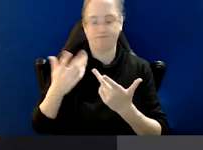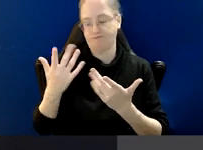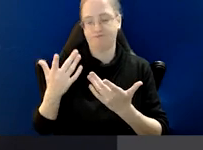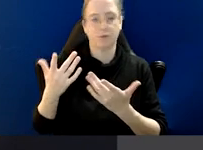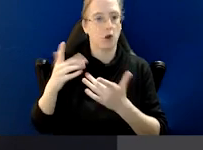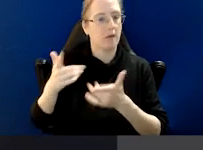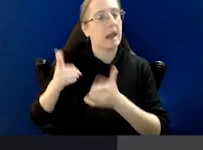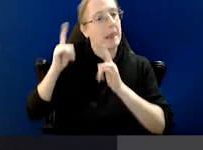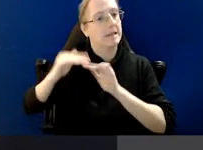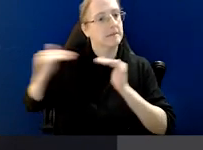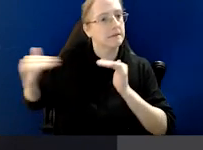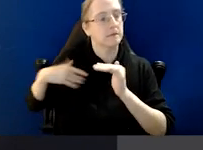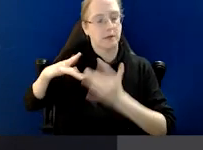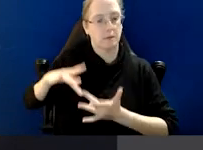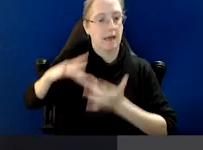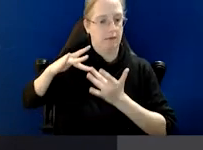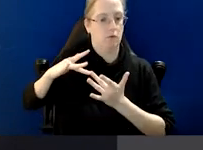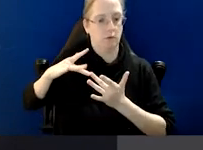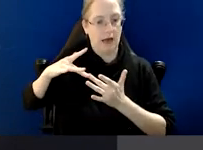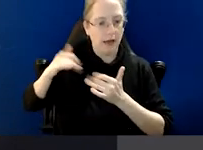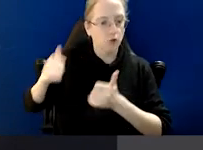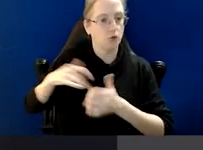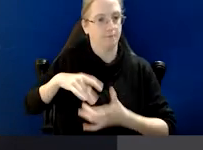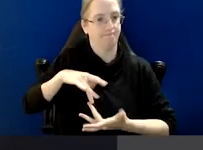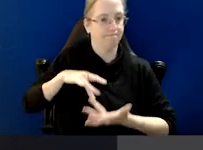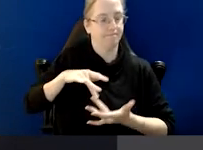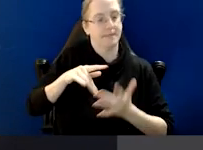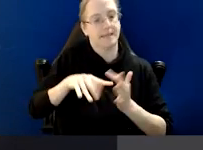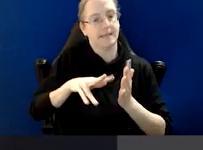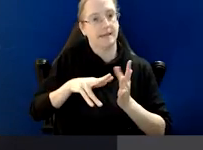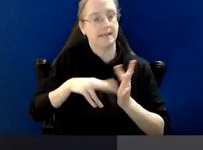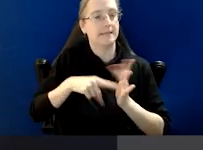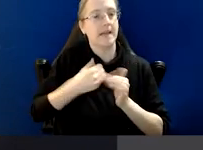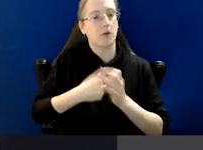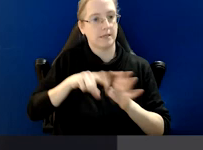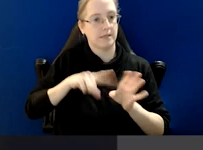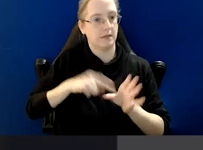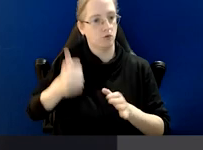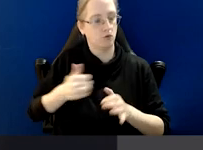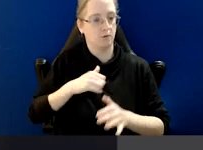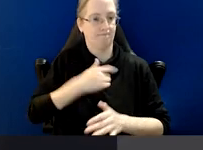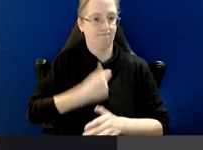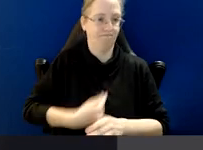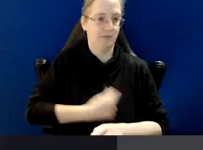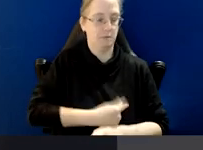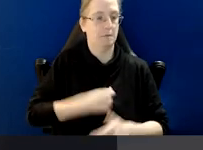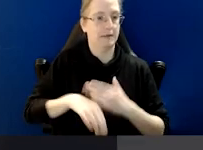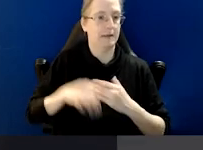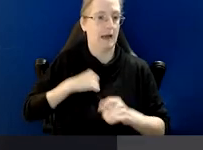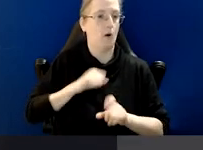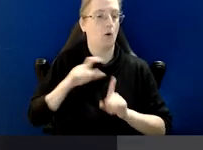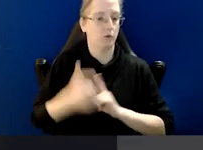Above all, this means that the careers of people who do the right thing, particularly when it's unpopular to do so,